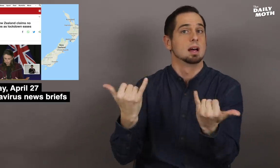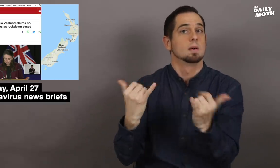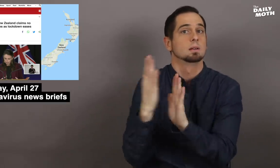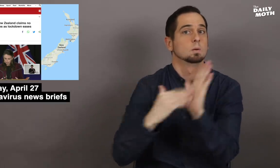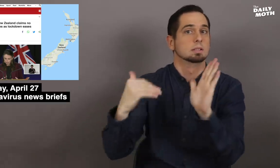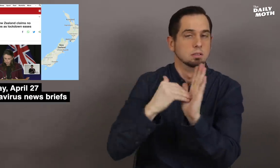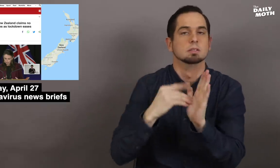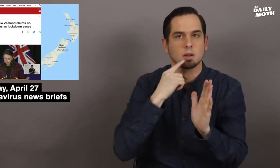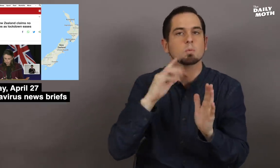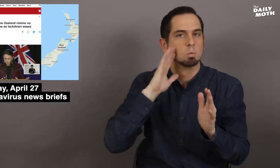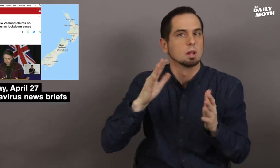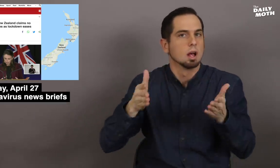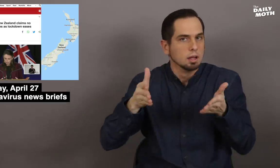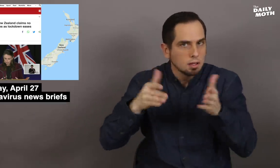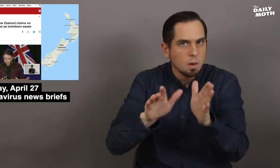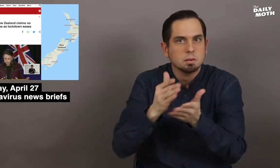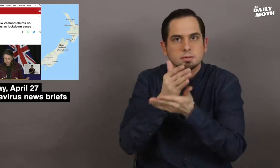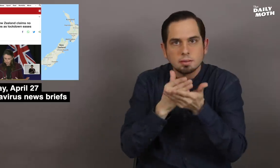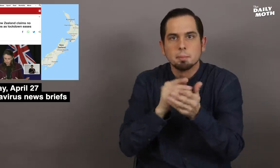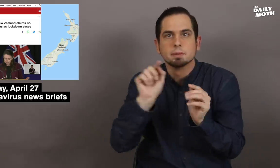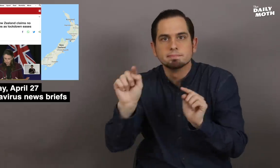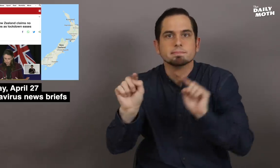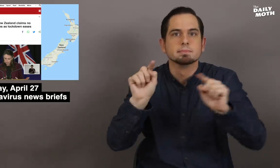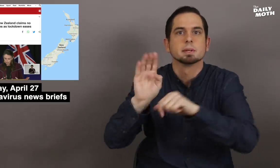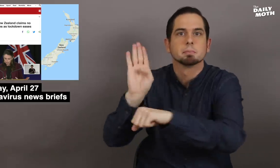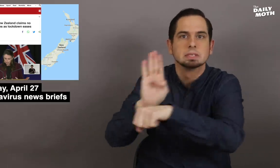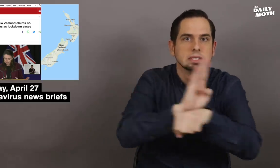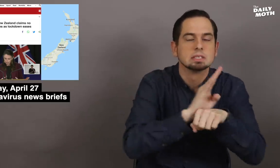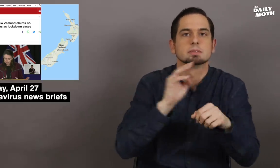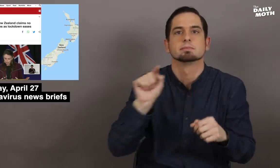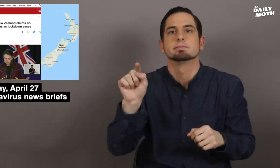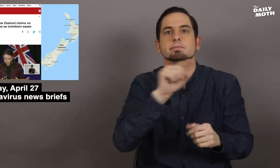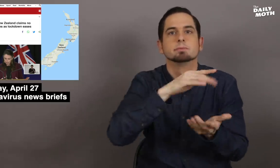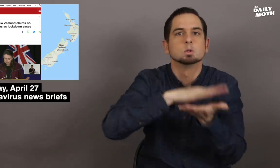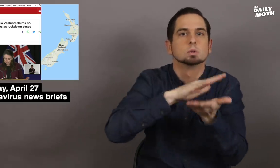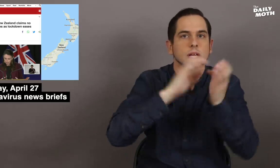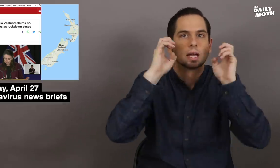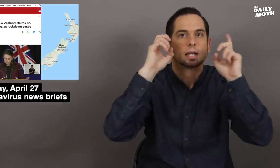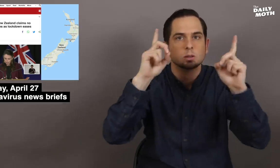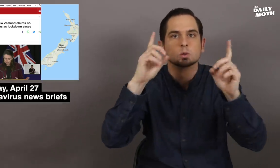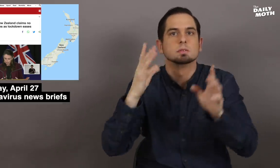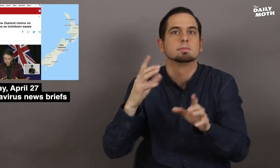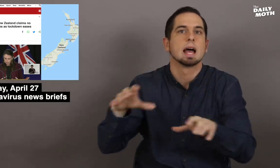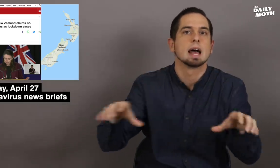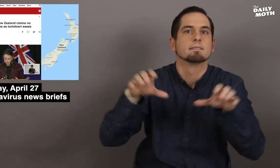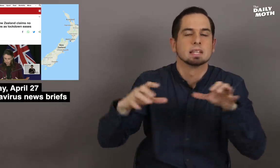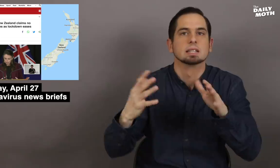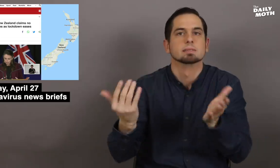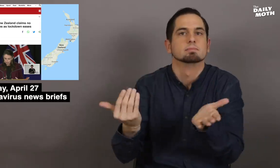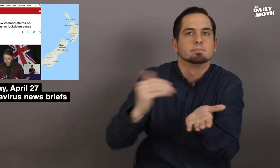Now New Zealand will allow some business and education activity